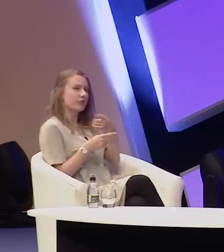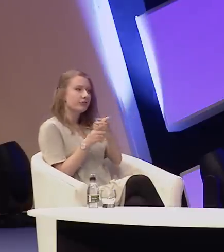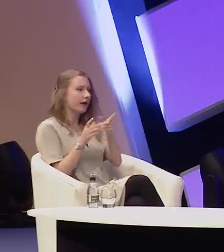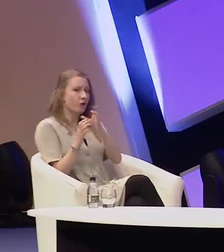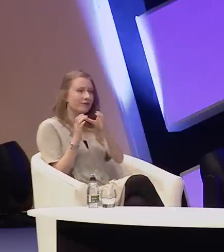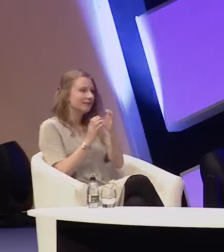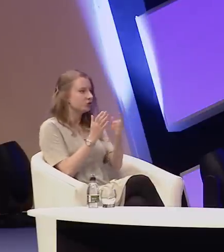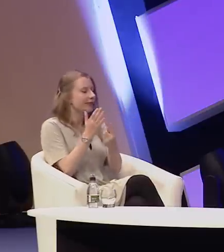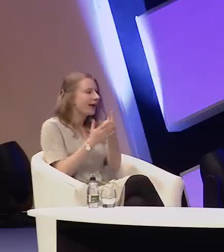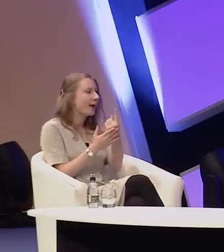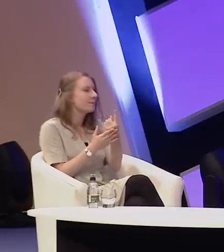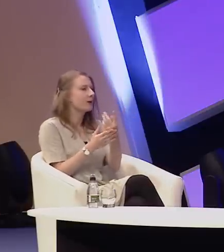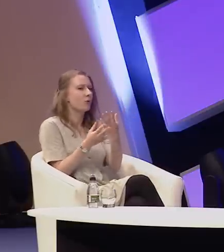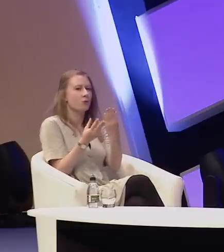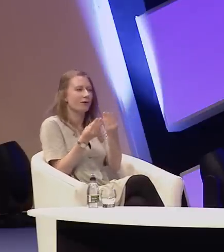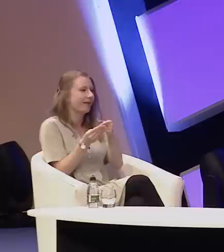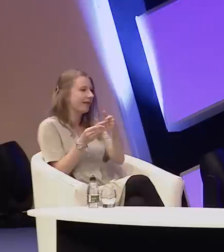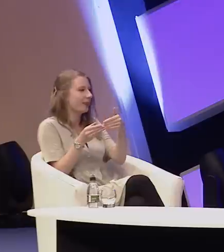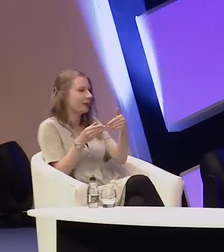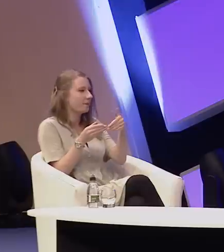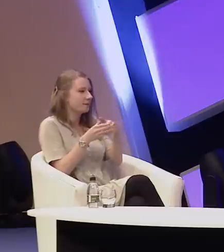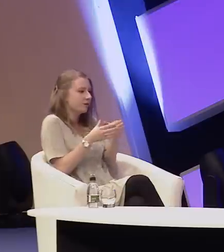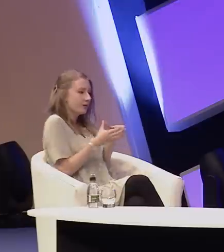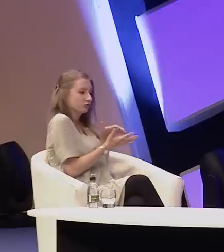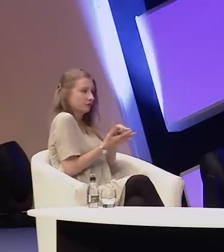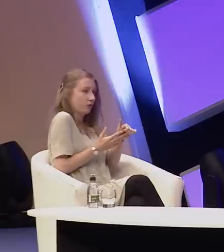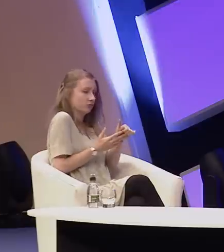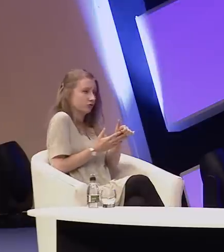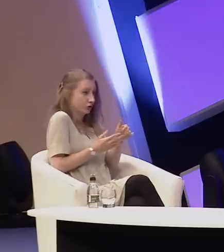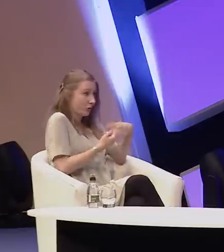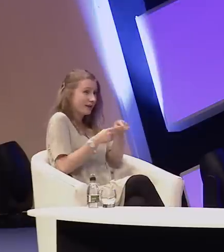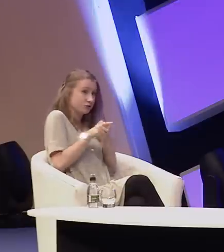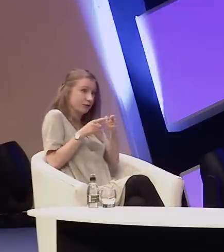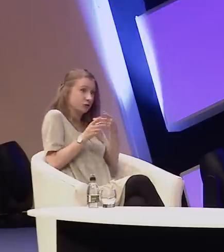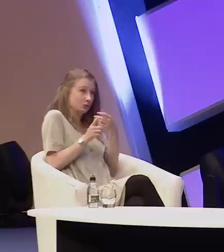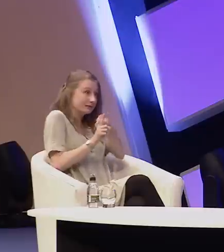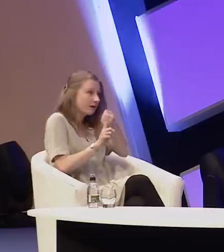as members of minoritized cultures that we're having, are they supporting each other